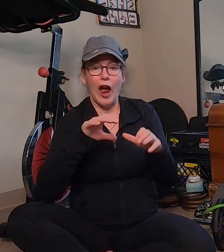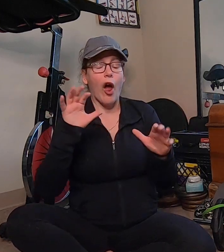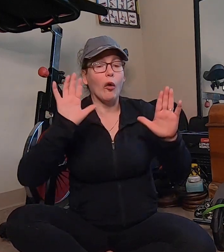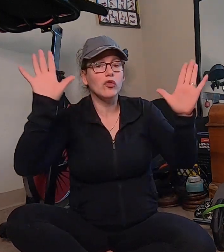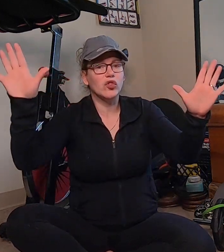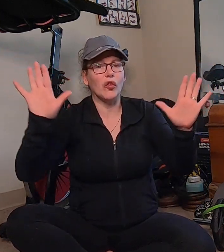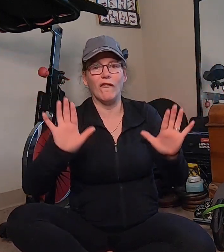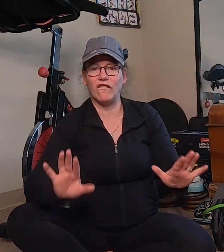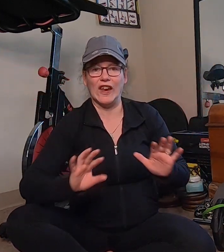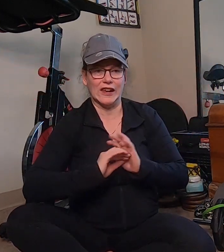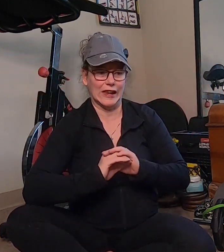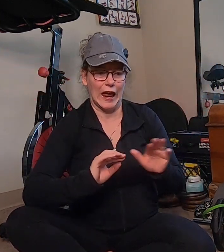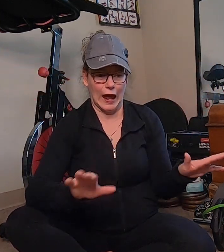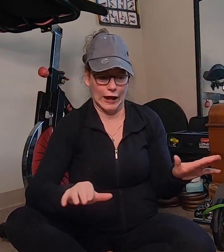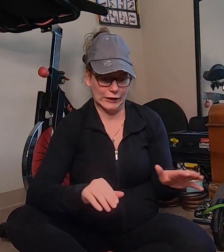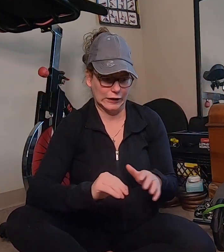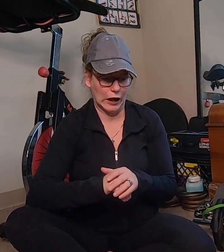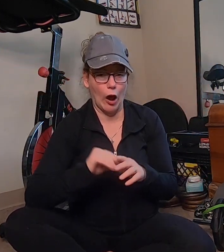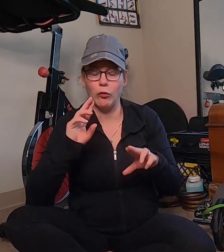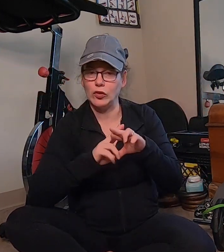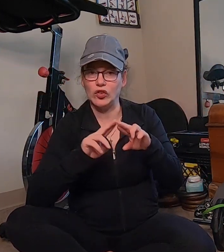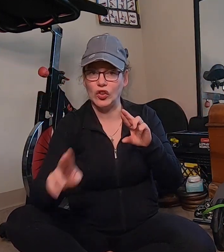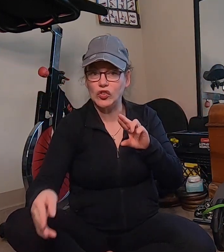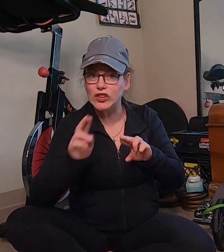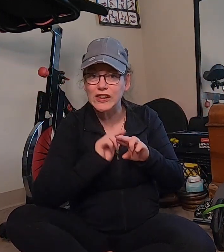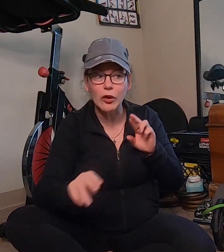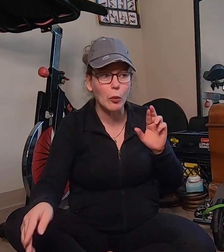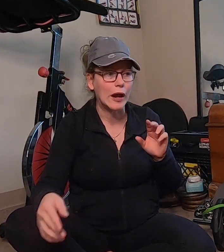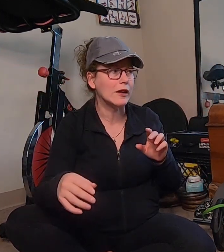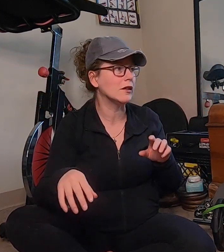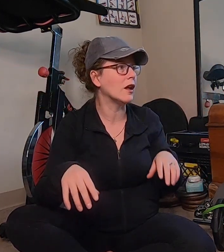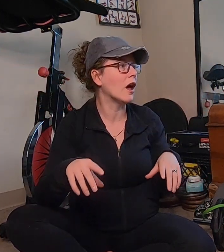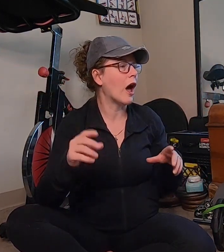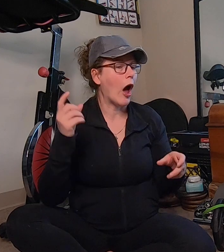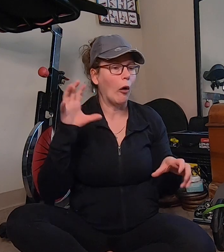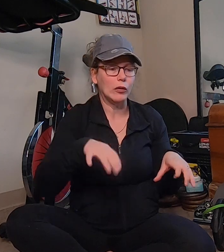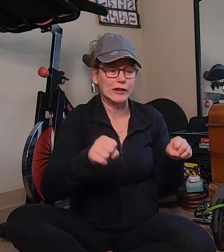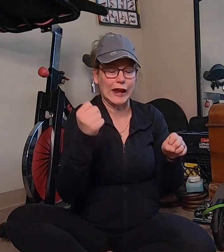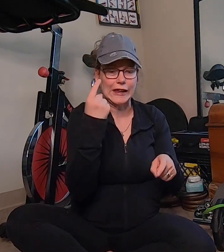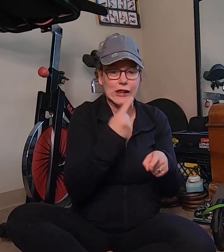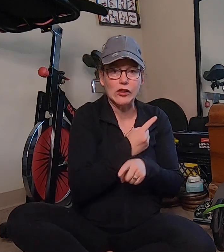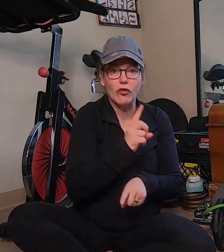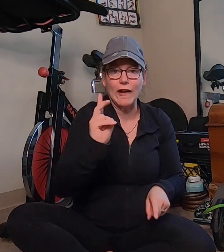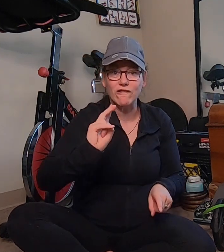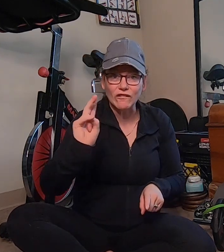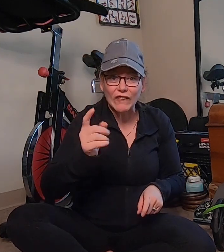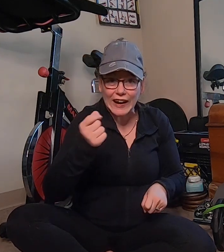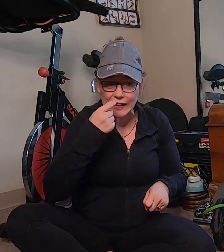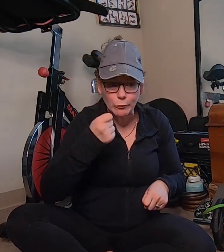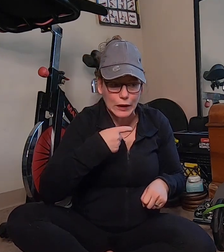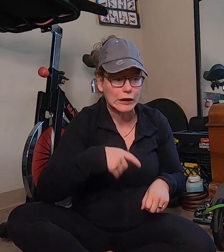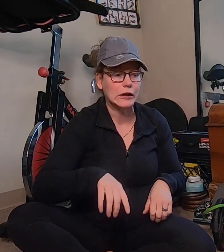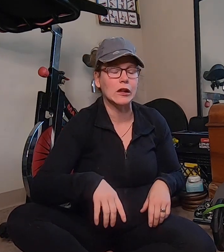I was doing fantastic. I was losing the weight of a taking the right vitamins